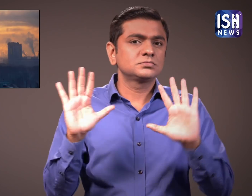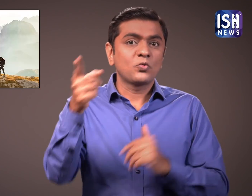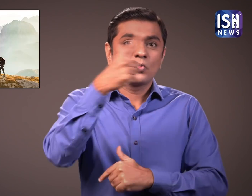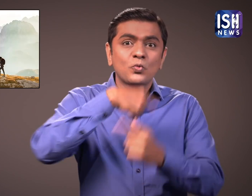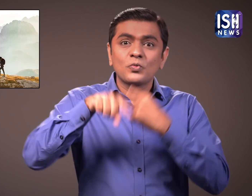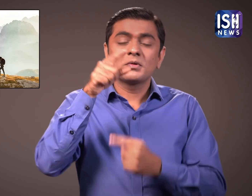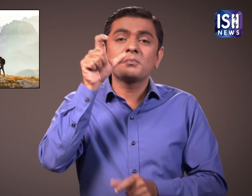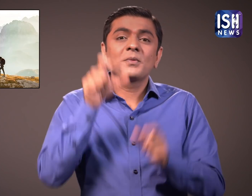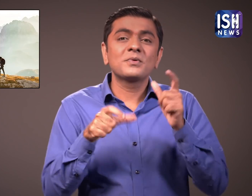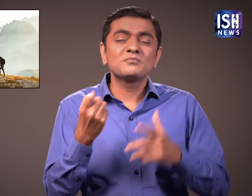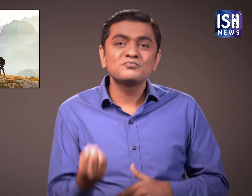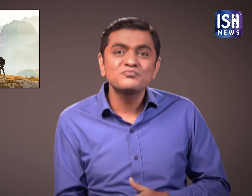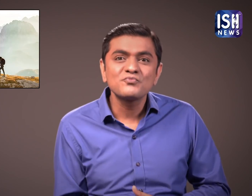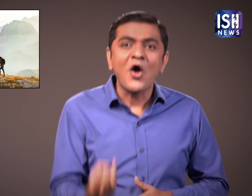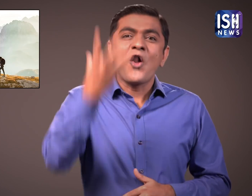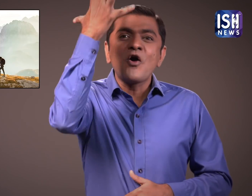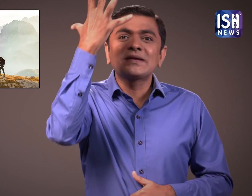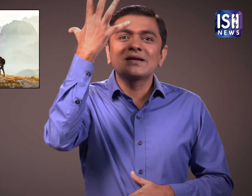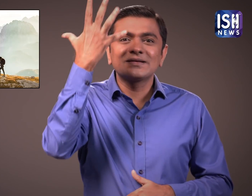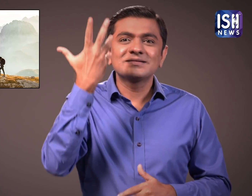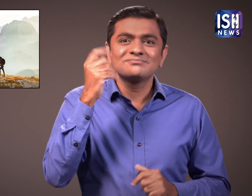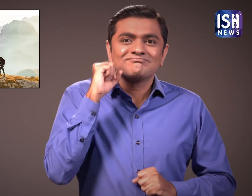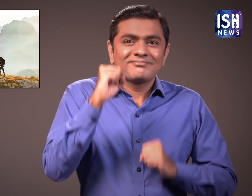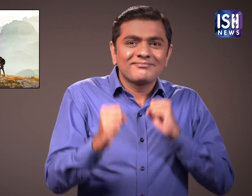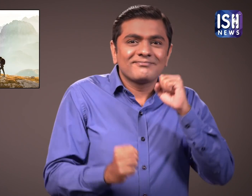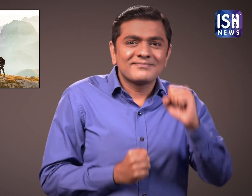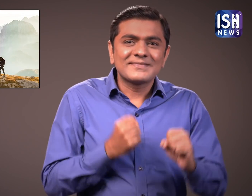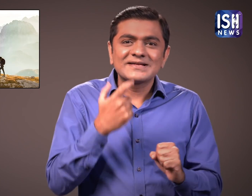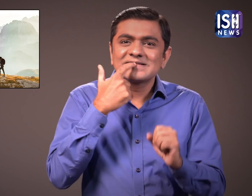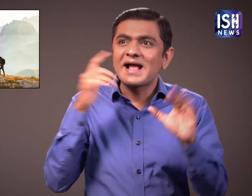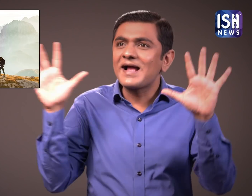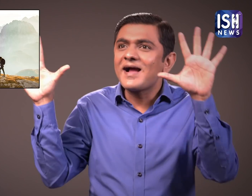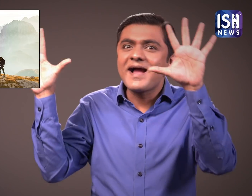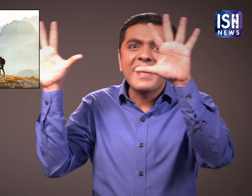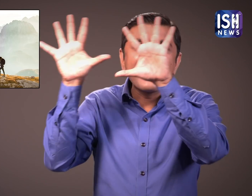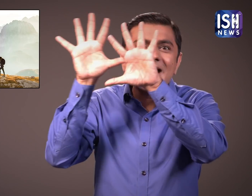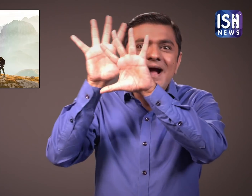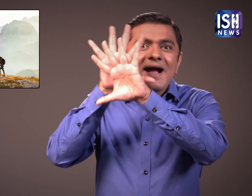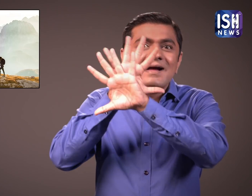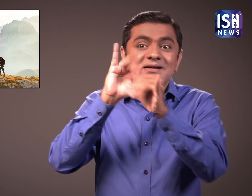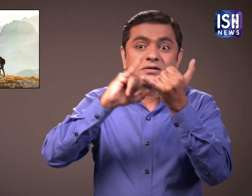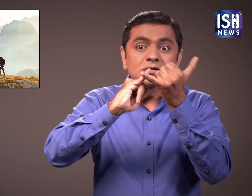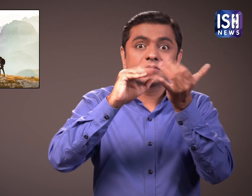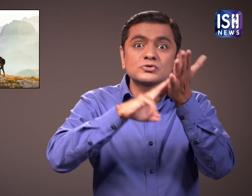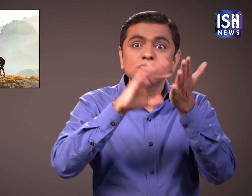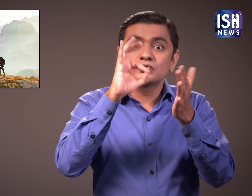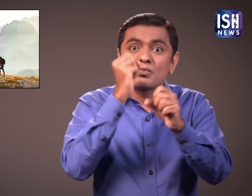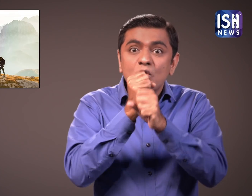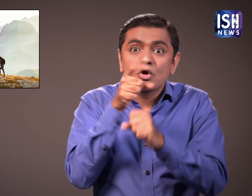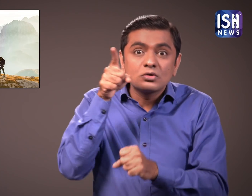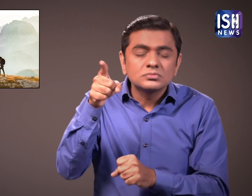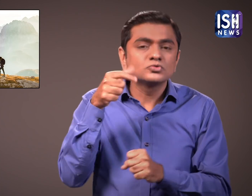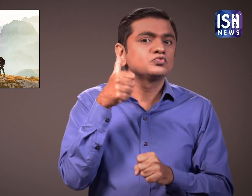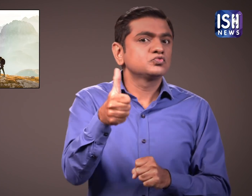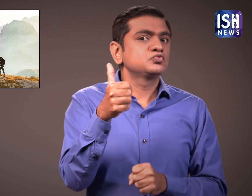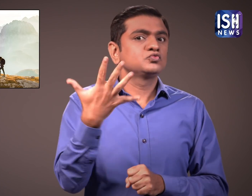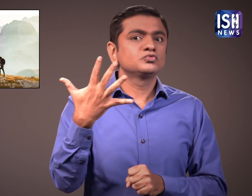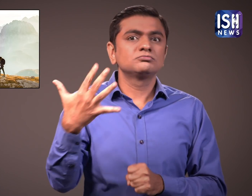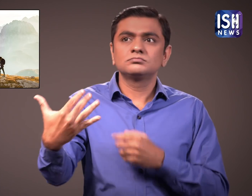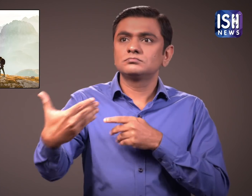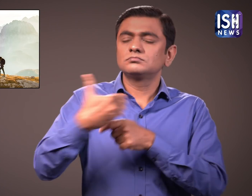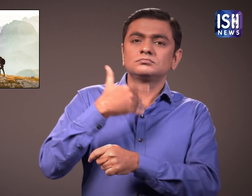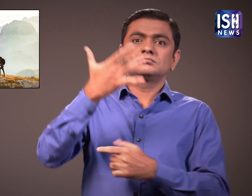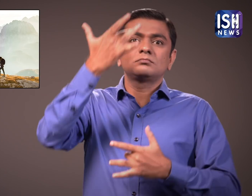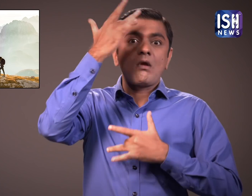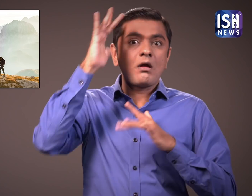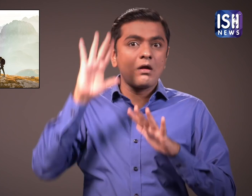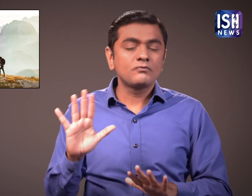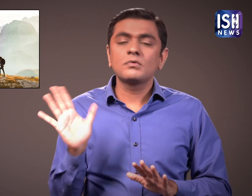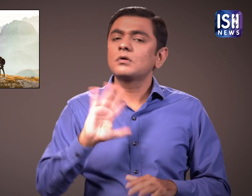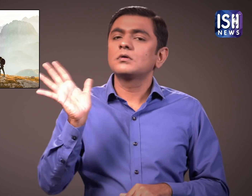Avoid going out for a walk in the smog as it affects your health.